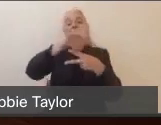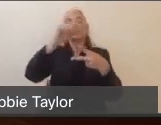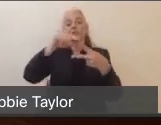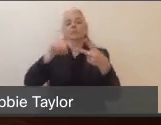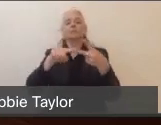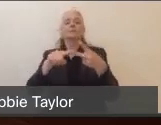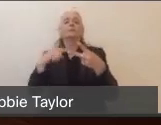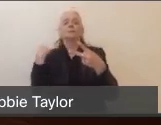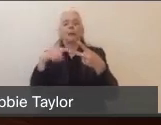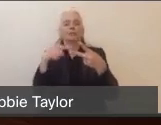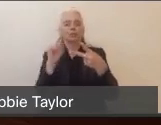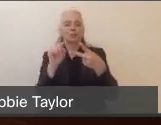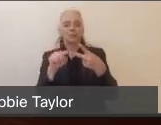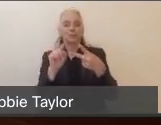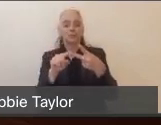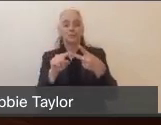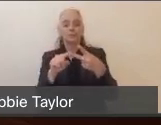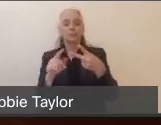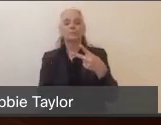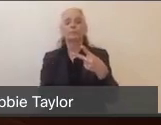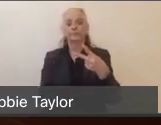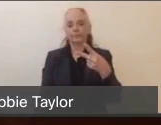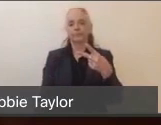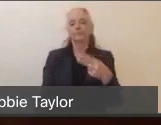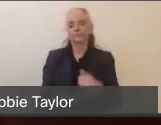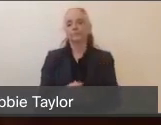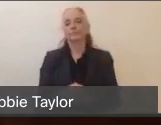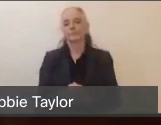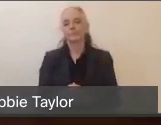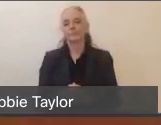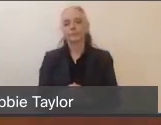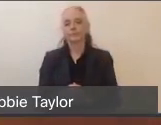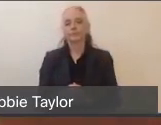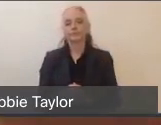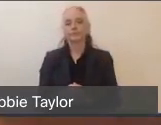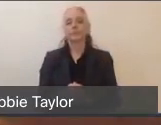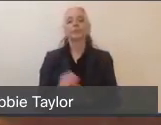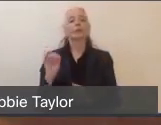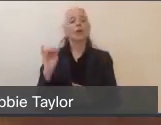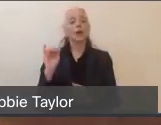if you are reaching out to us and looking for Spanish information. In addition, you can visit that website